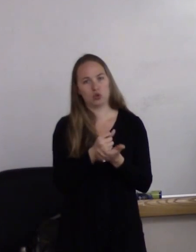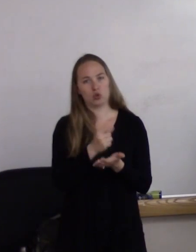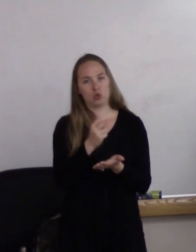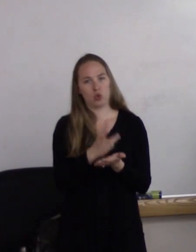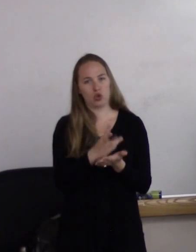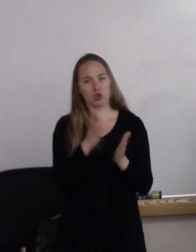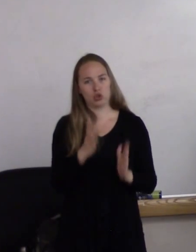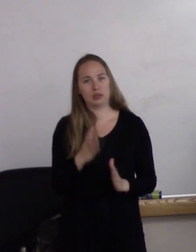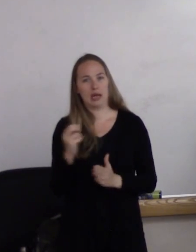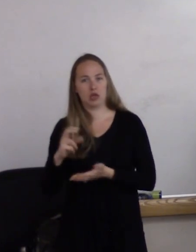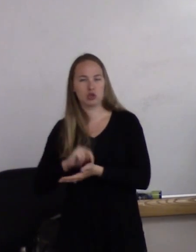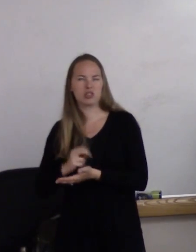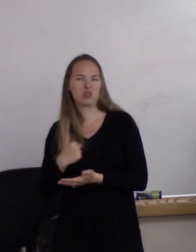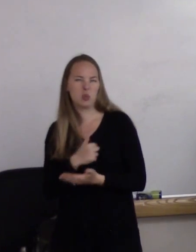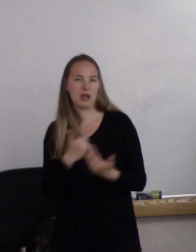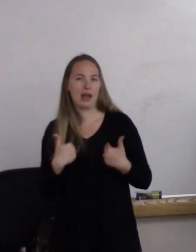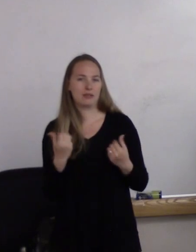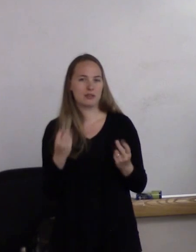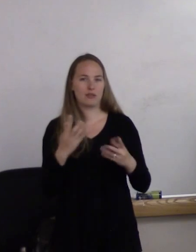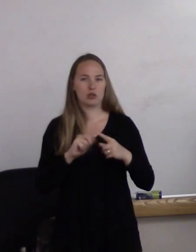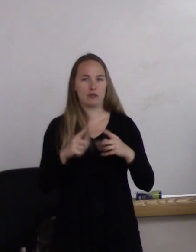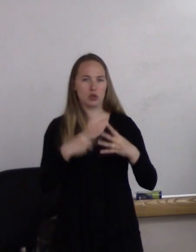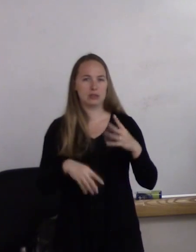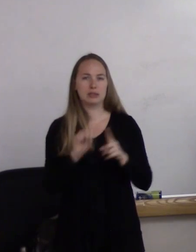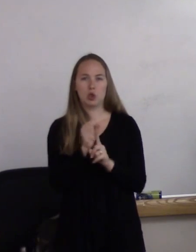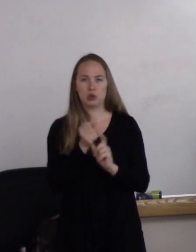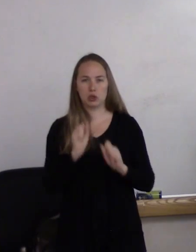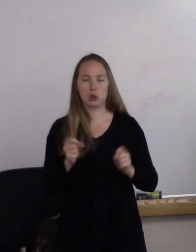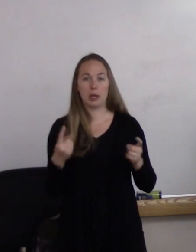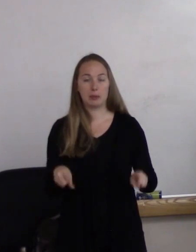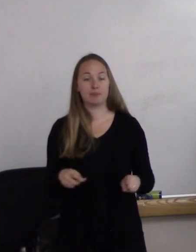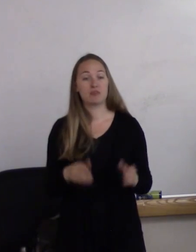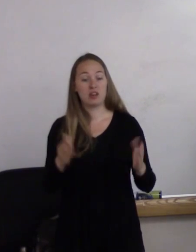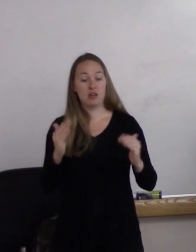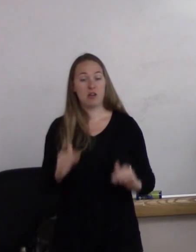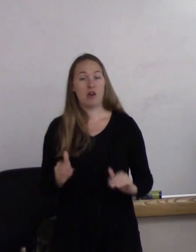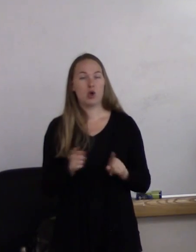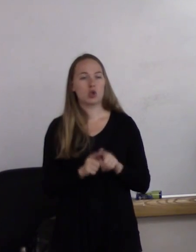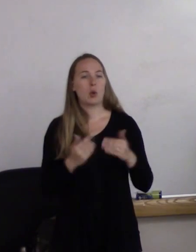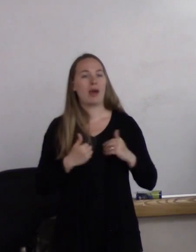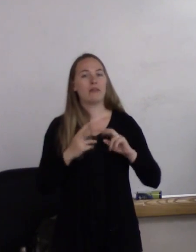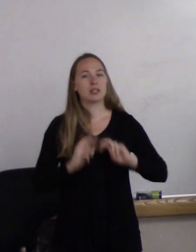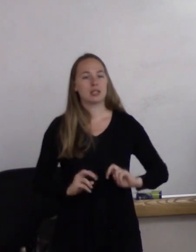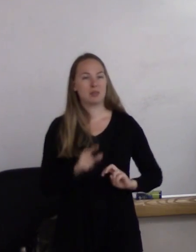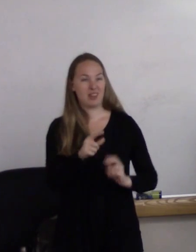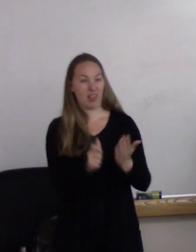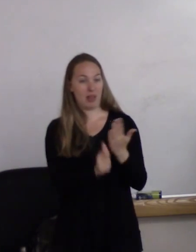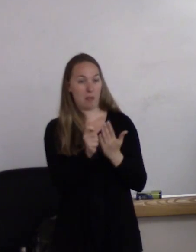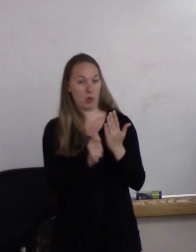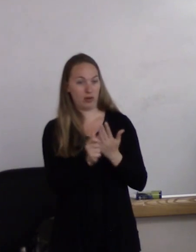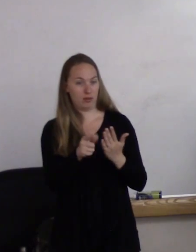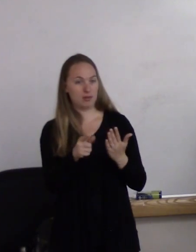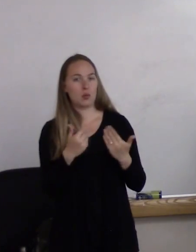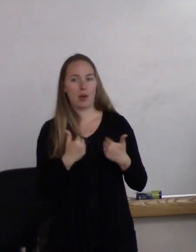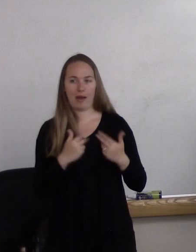so we have several of them. We do an assessment. You have that assessment in the packet that you were given,